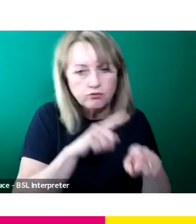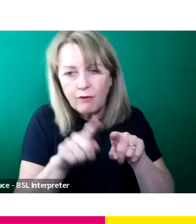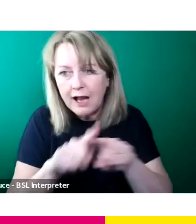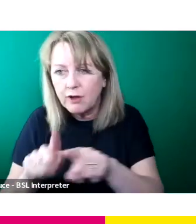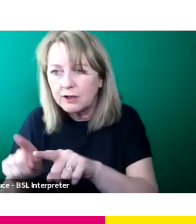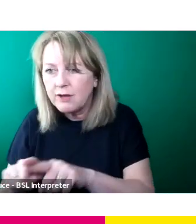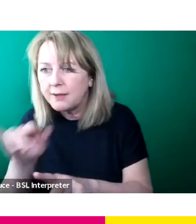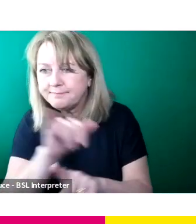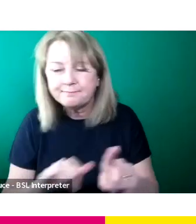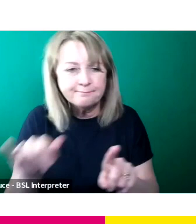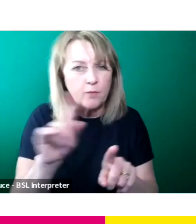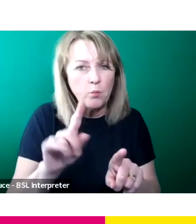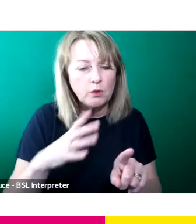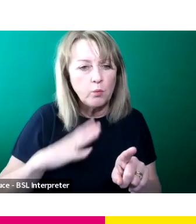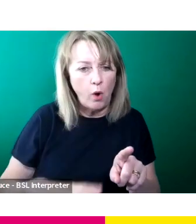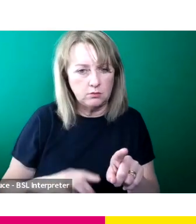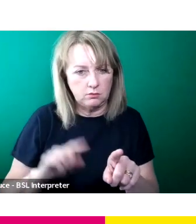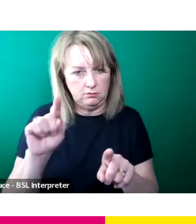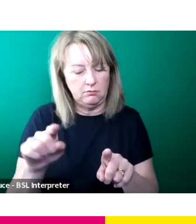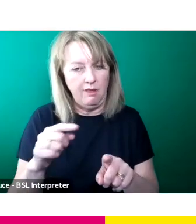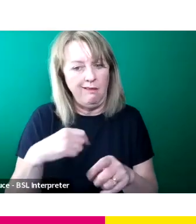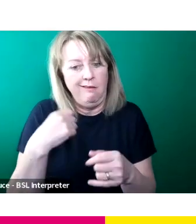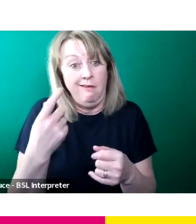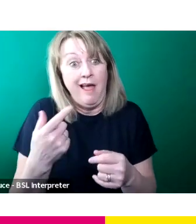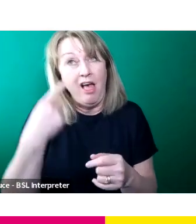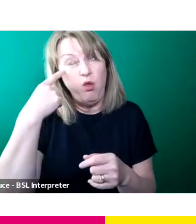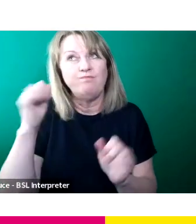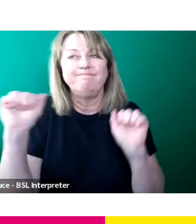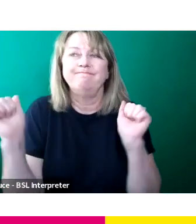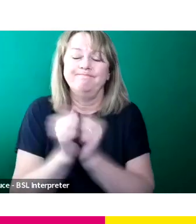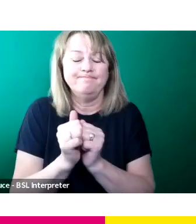And during my years of study I realised that TV was for me just thought it just suited